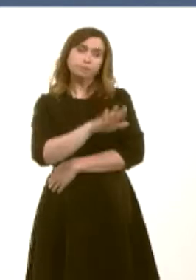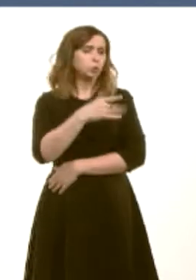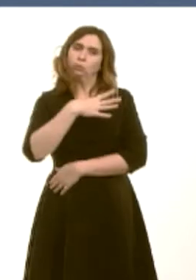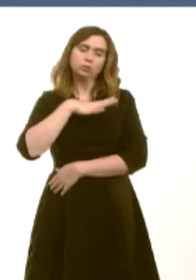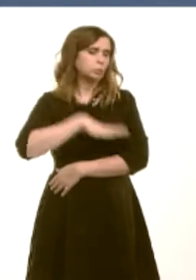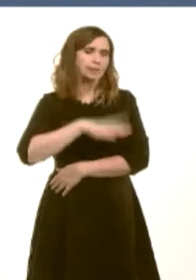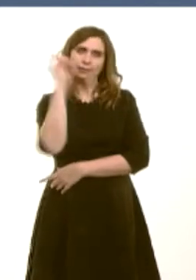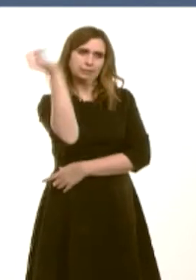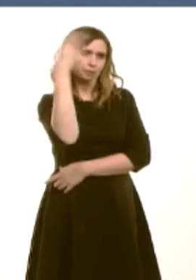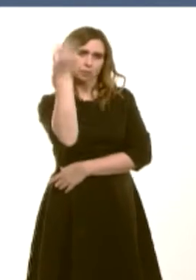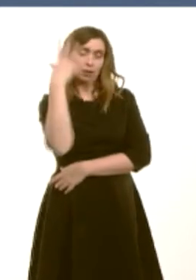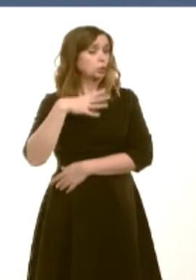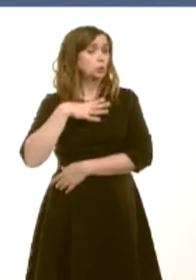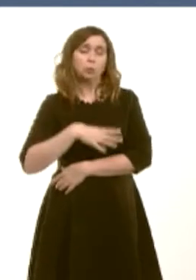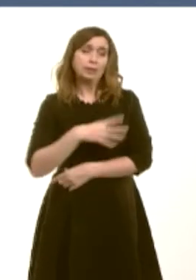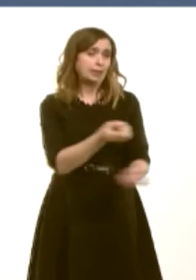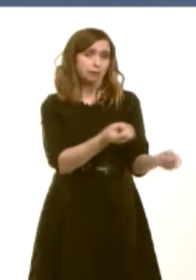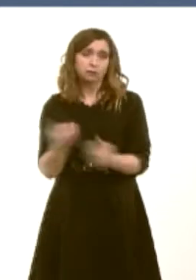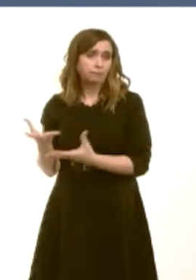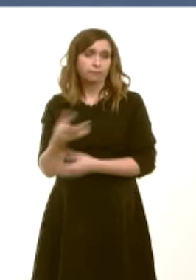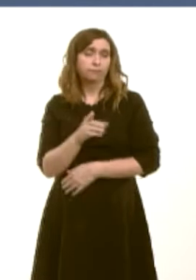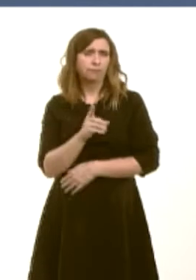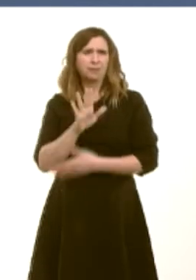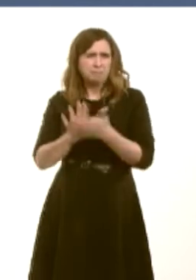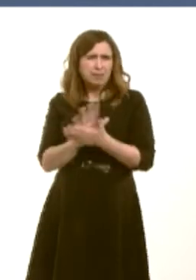or an ambulance technician to convey you to hospital, it does beg the question why the